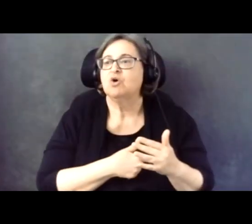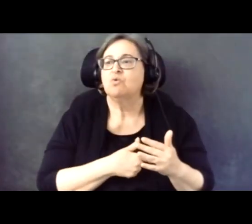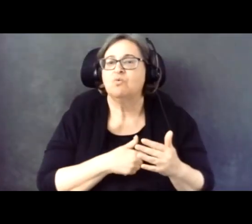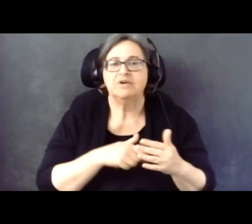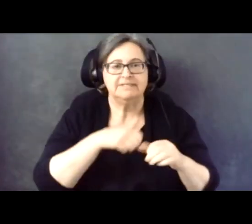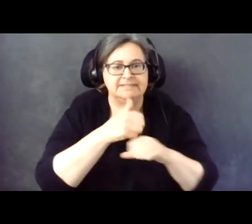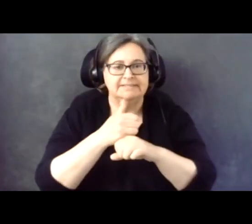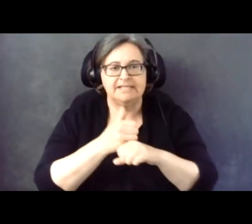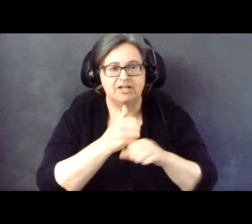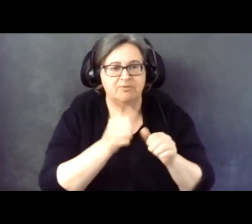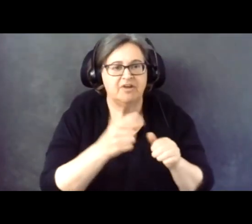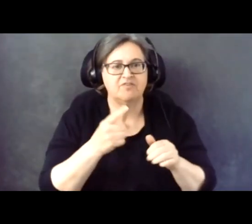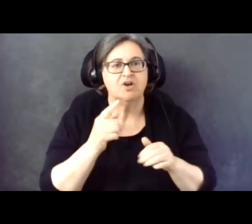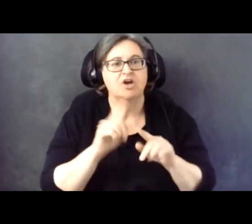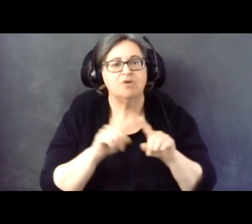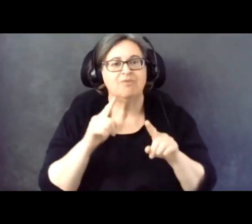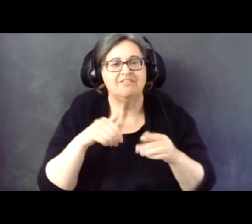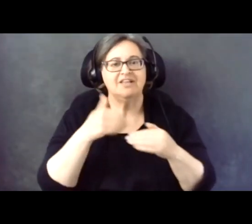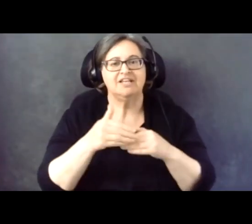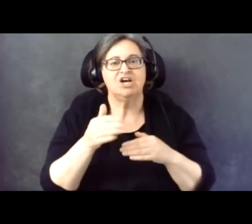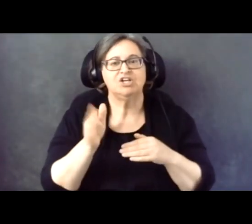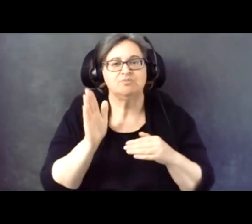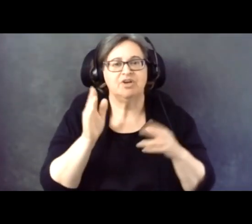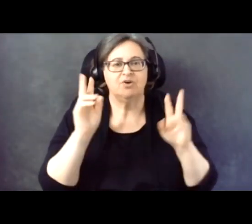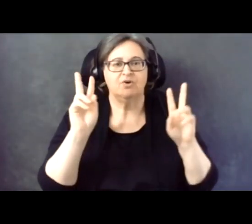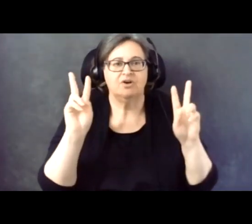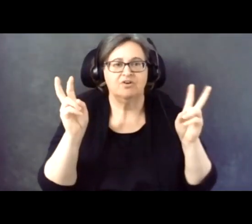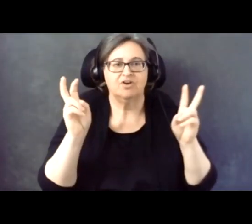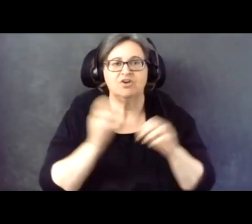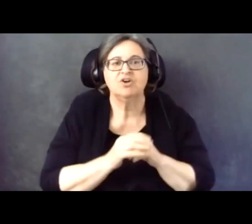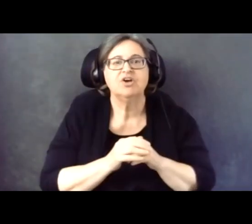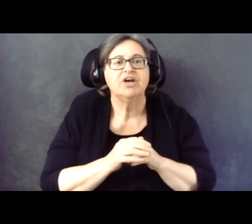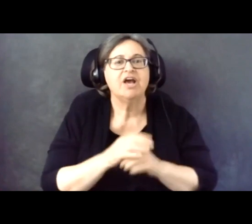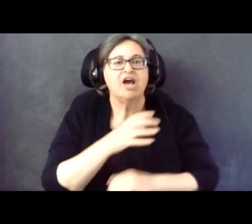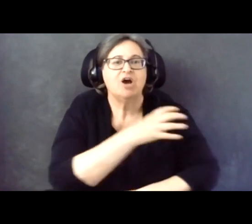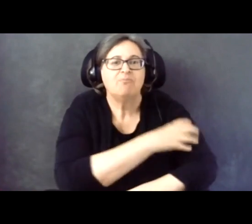But our next presentation is called the power of the disability vote.